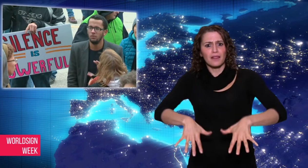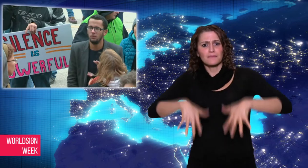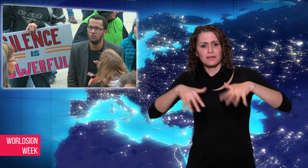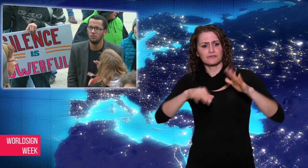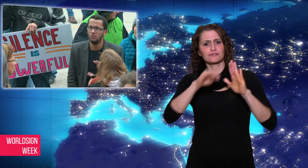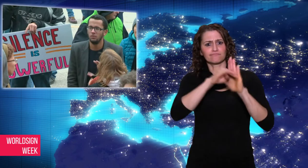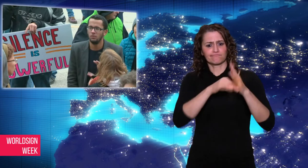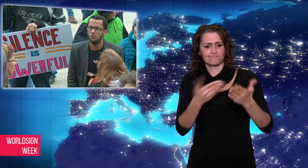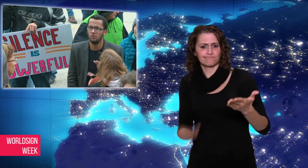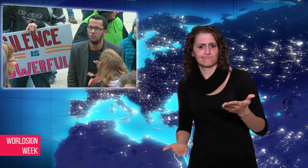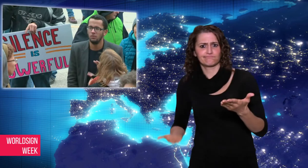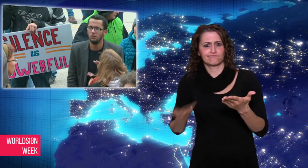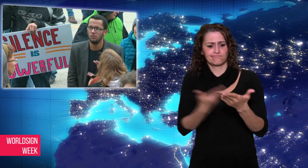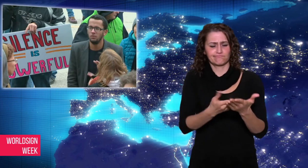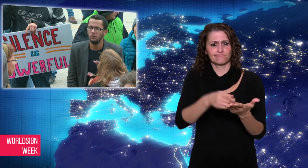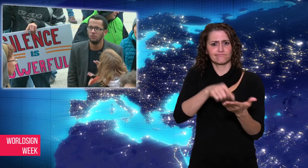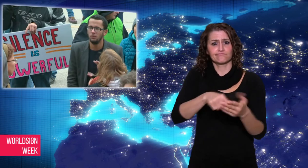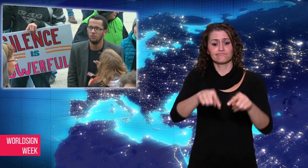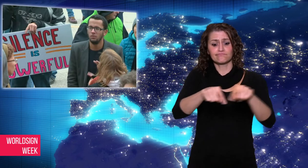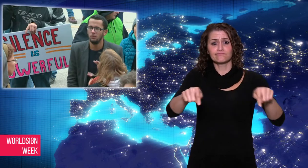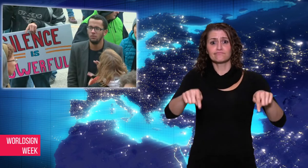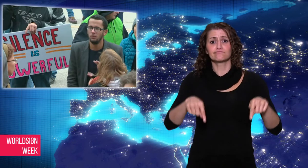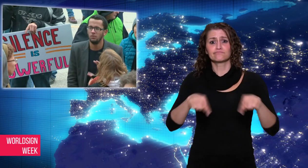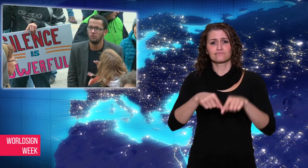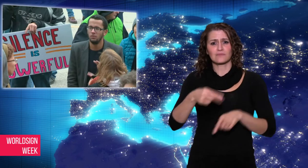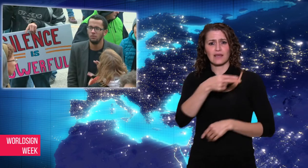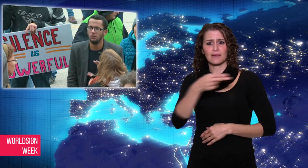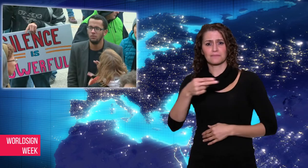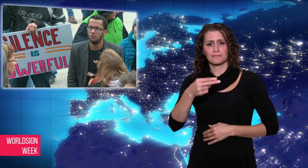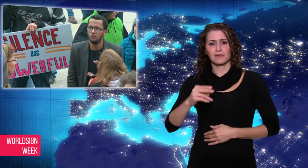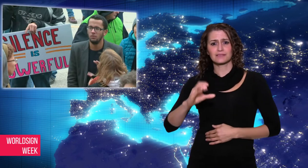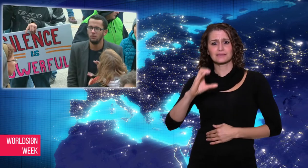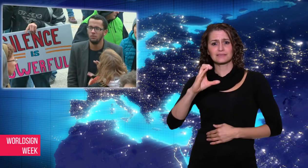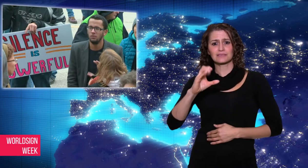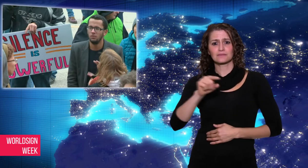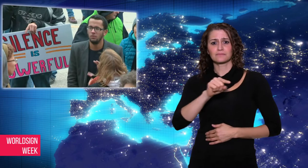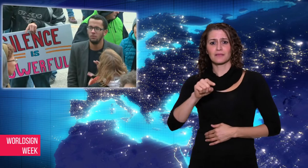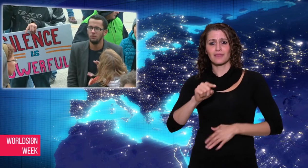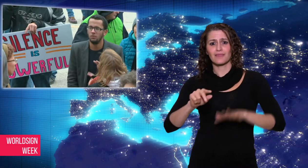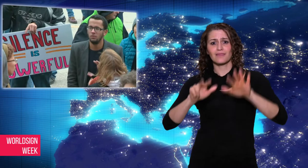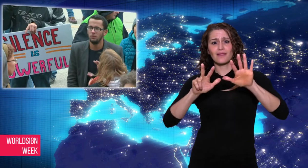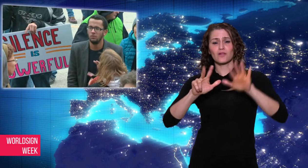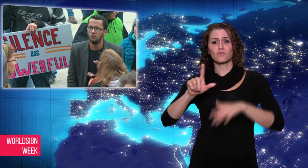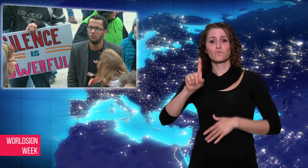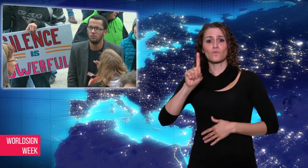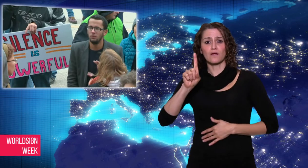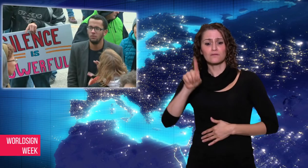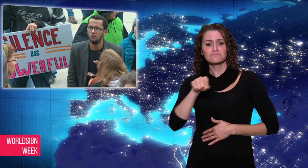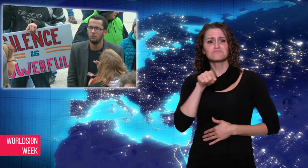Accessible Canada Act, which